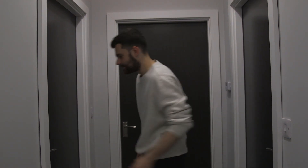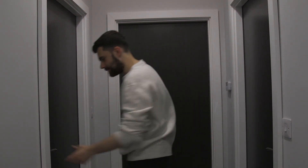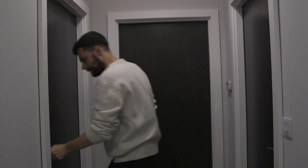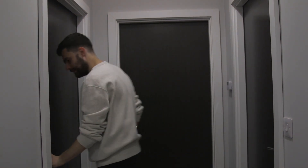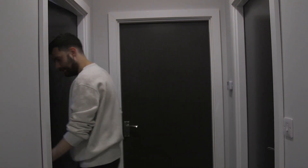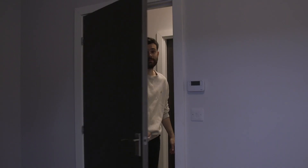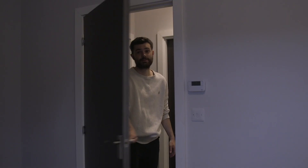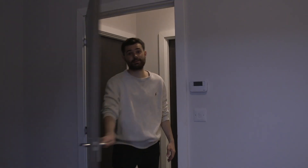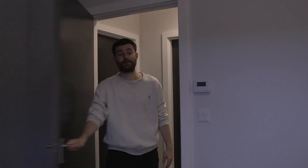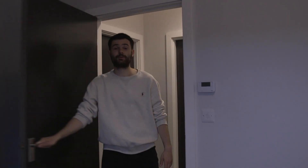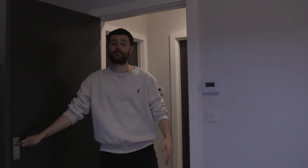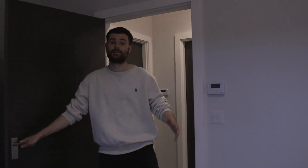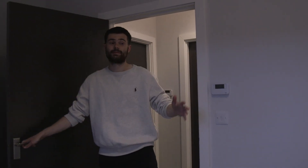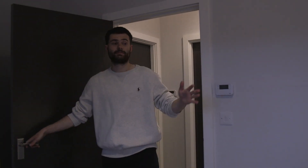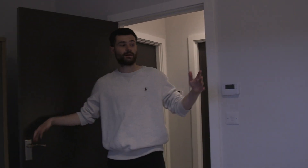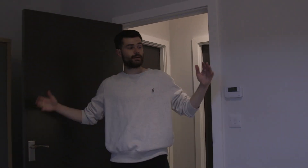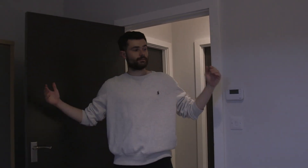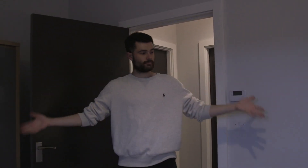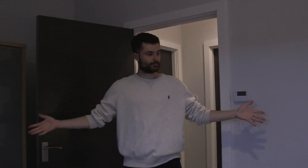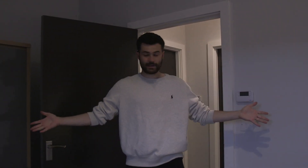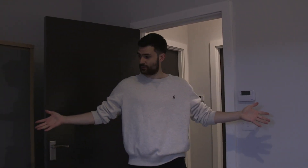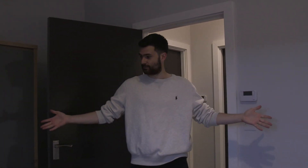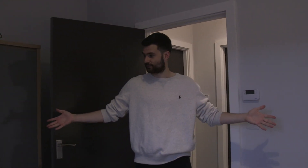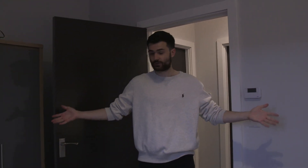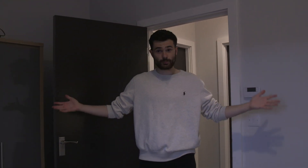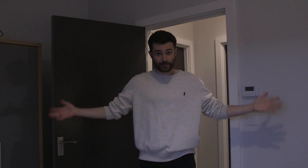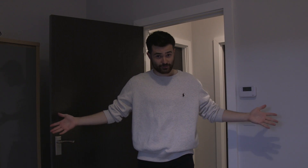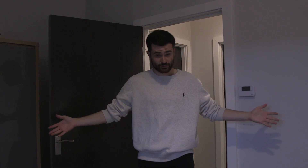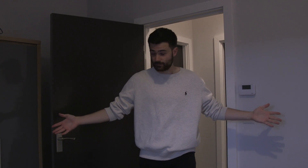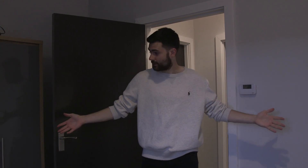Right.... So this is my bedroom (double bedroom)